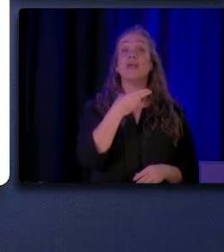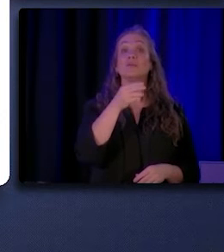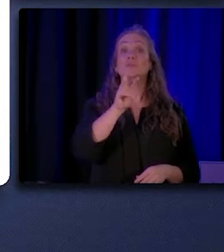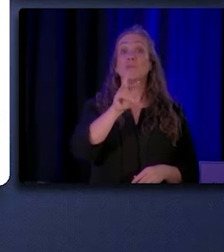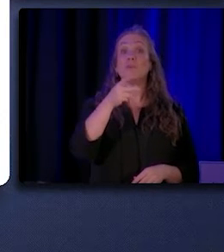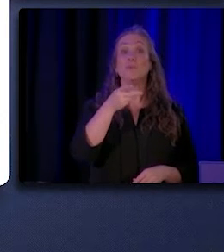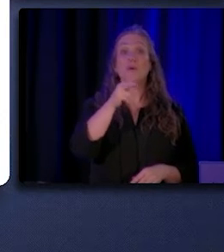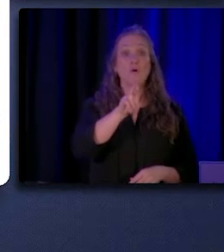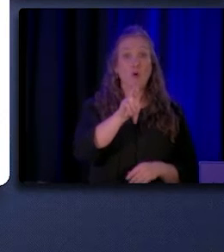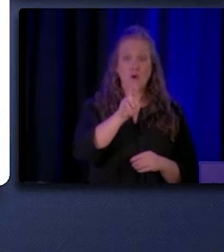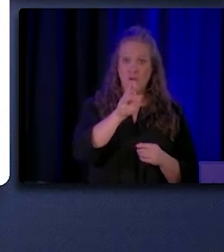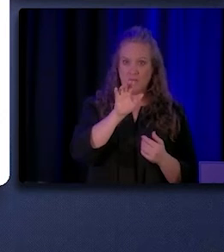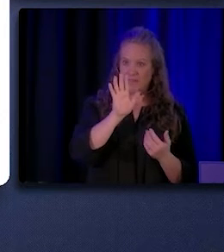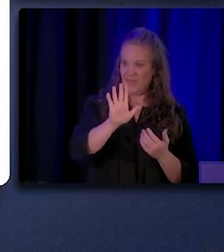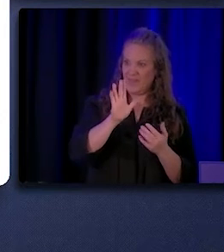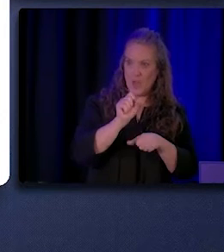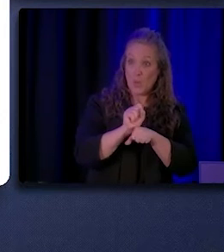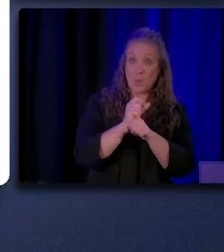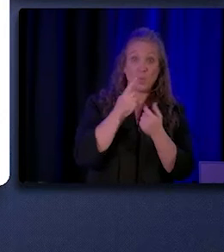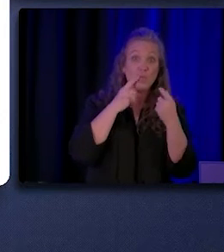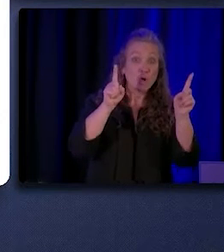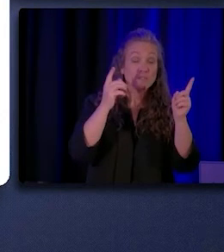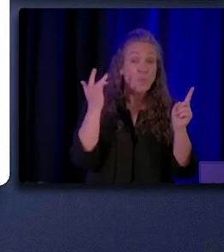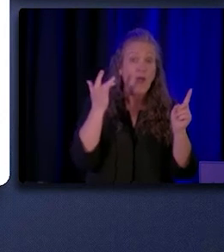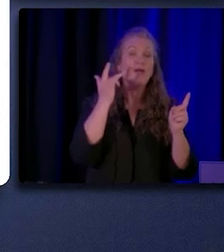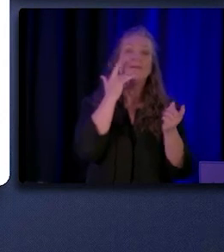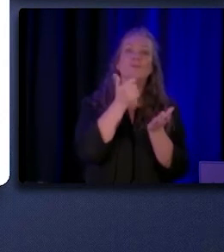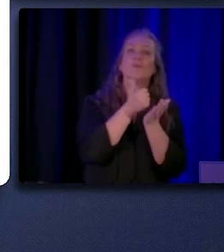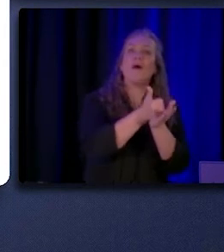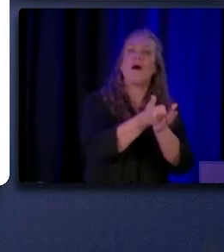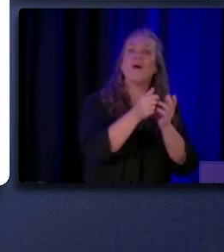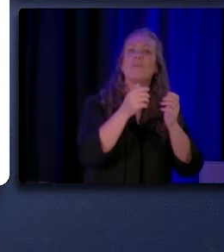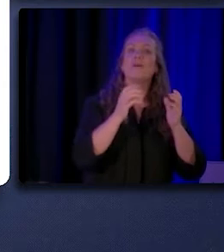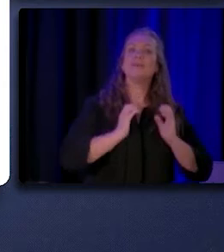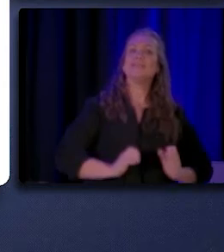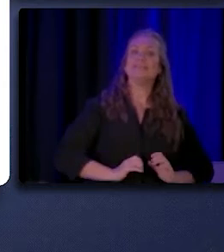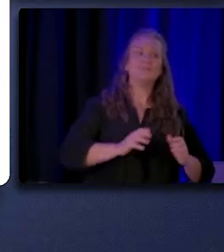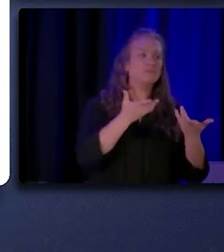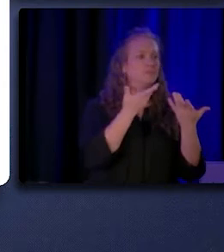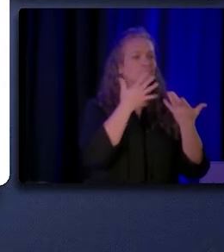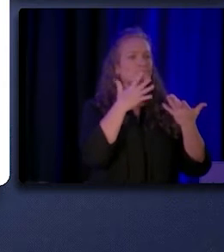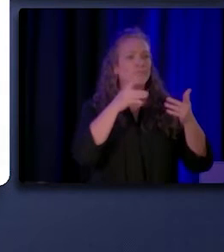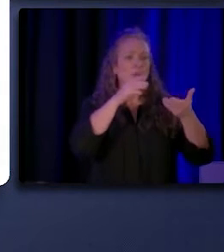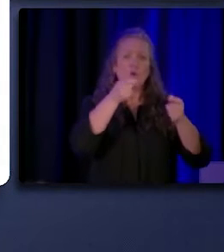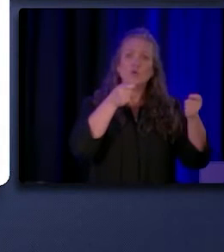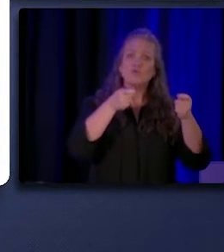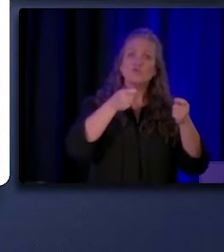to help people controlling their diabetes or addressing chronic health conditions.